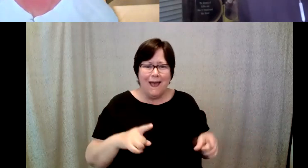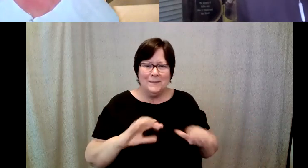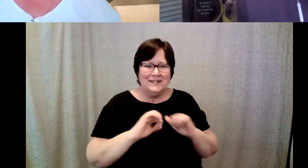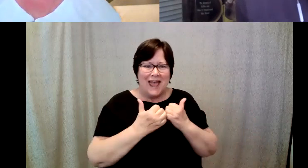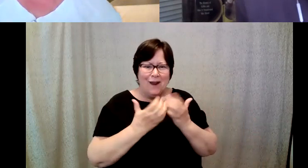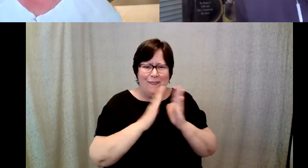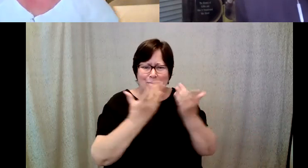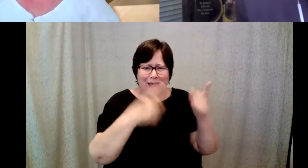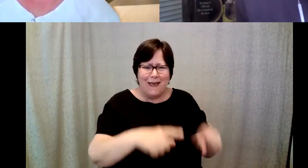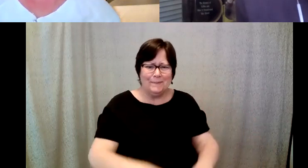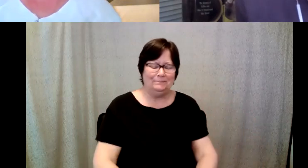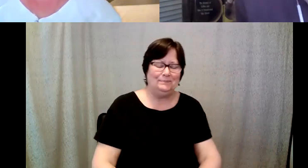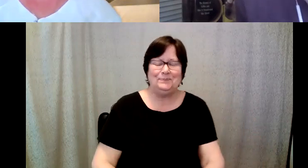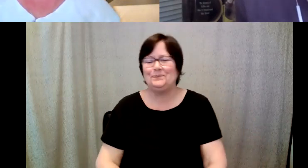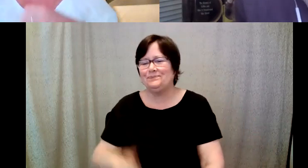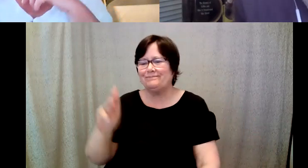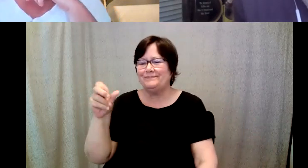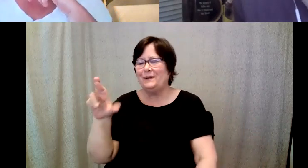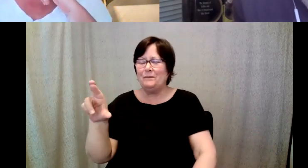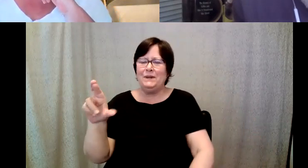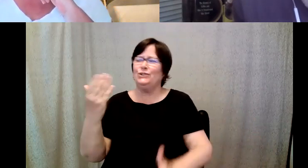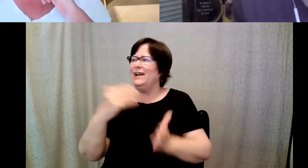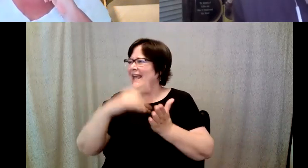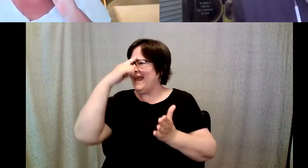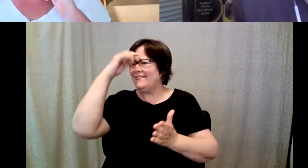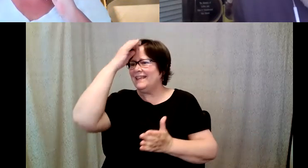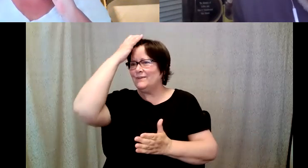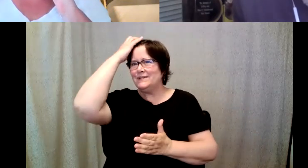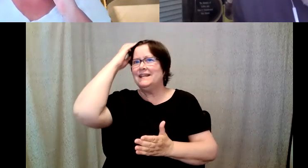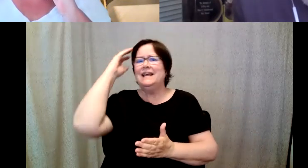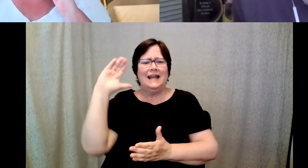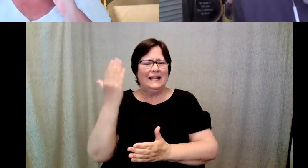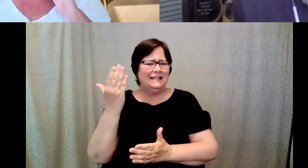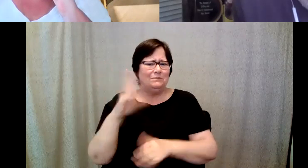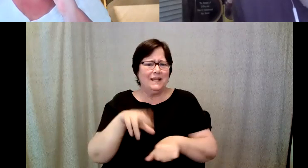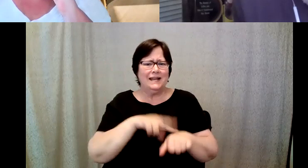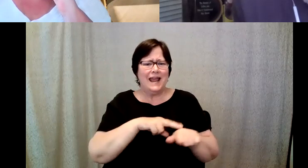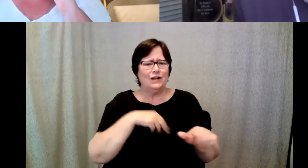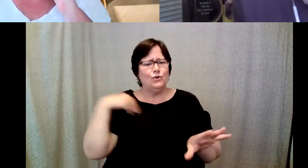D. Major Cohen: You know I again, I think it was it sort of seems like a natural sequence,